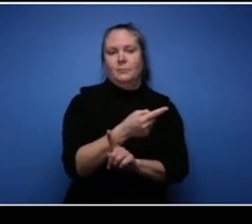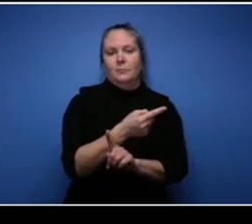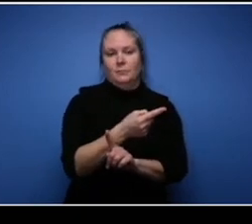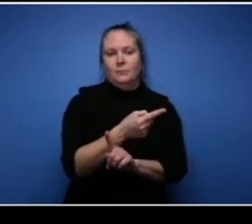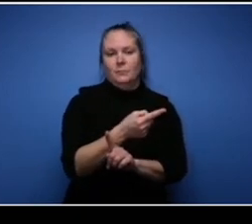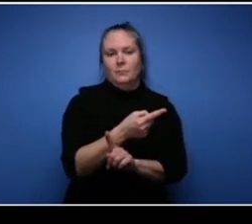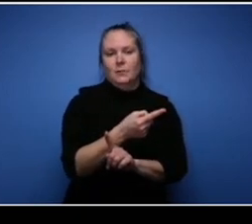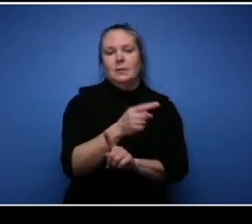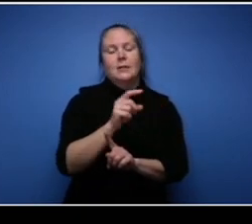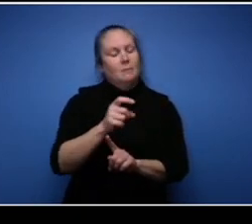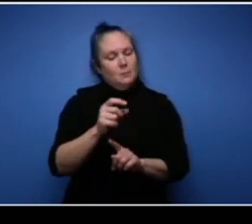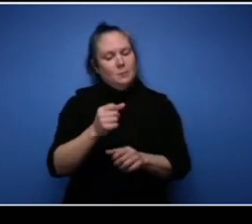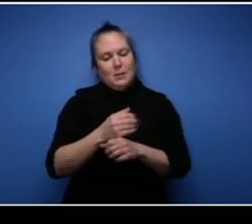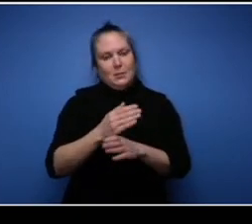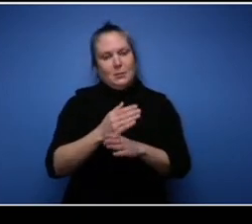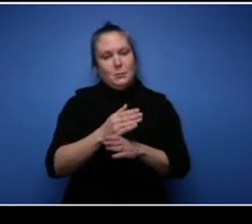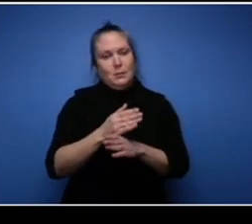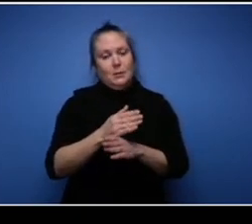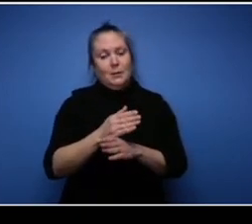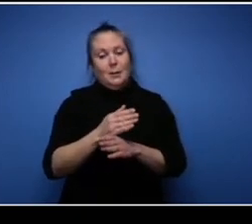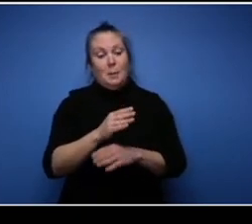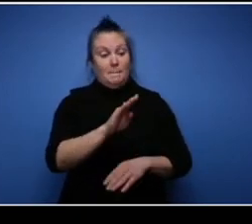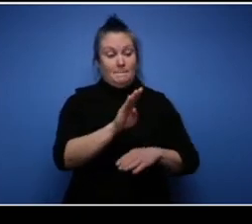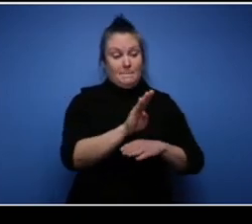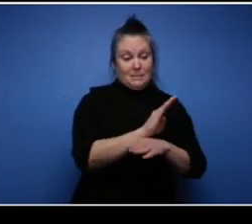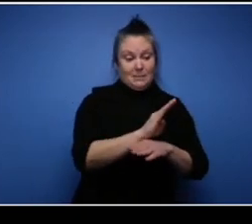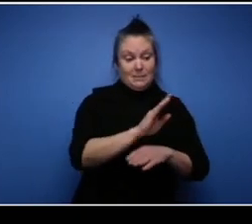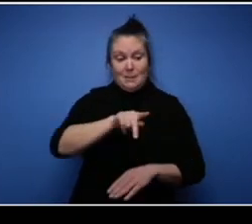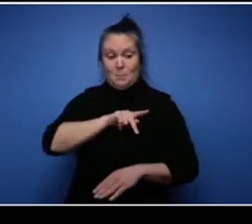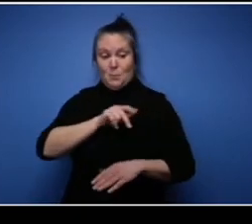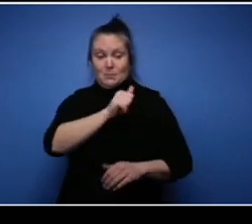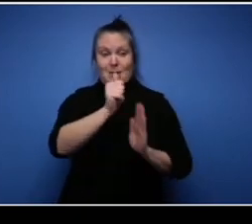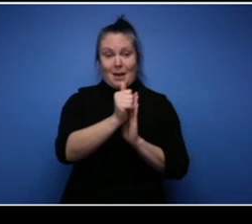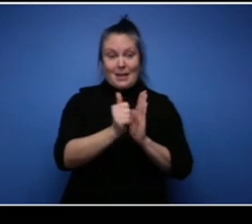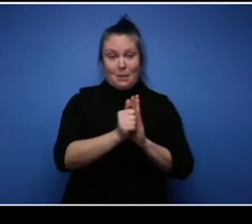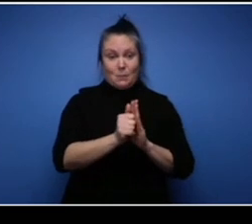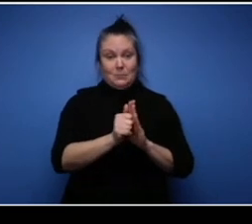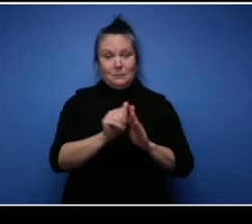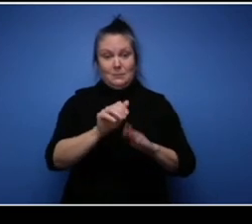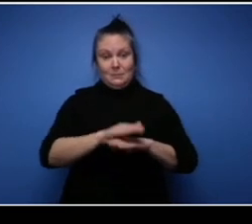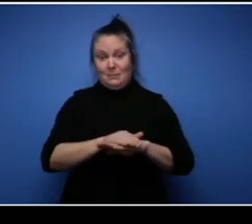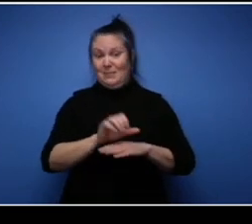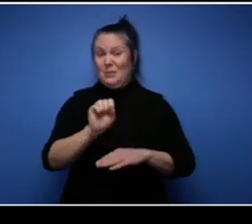side to your business side, don't mix that you know it's a bad mix. Keep that separate